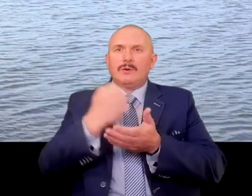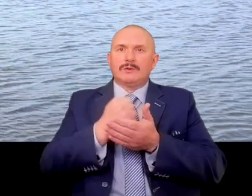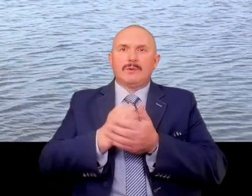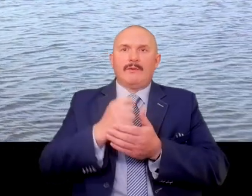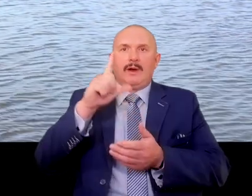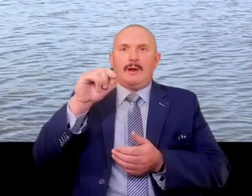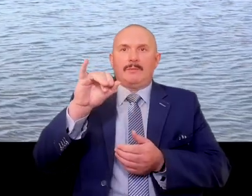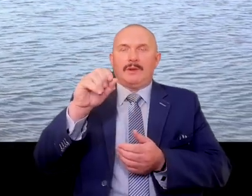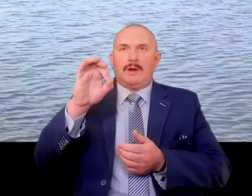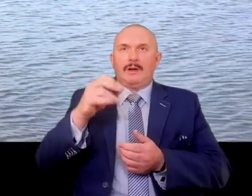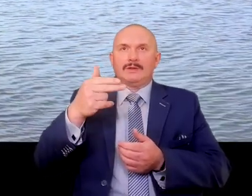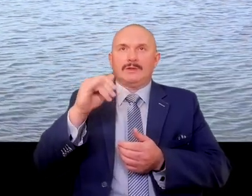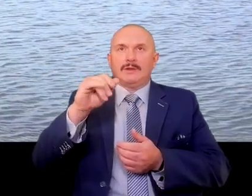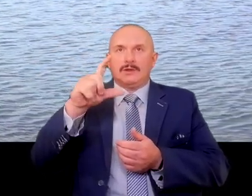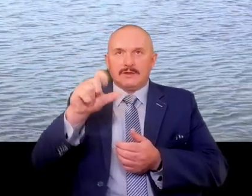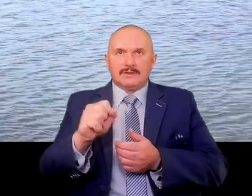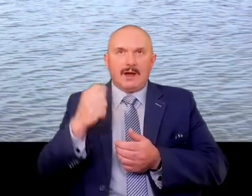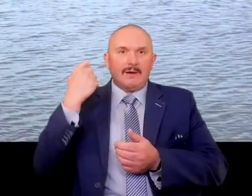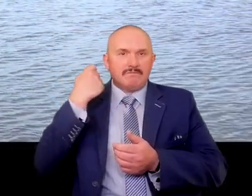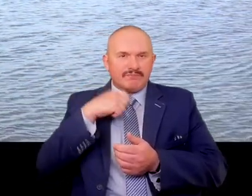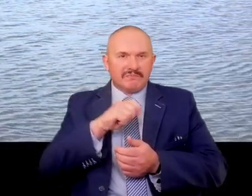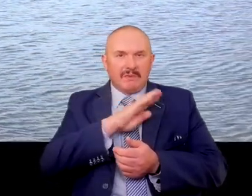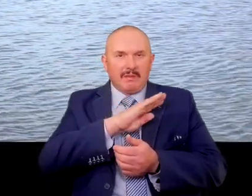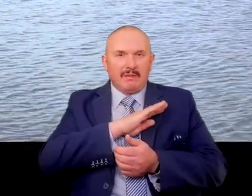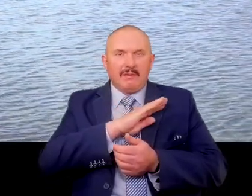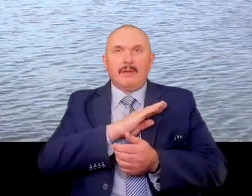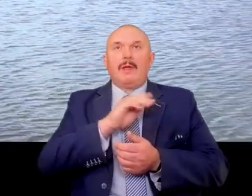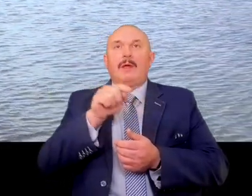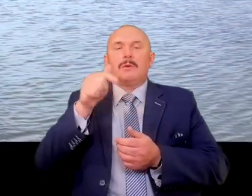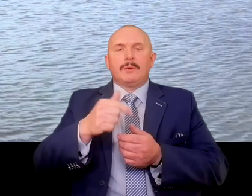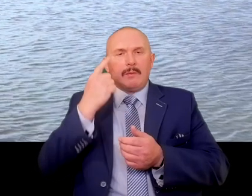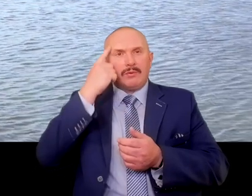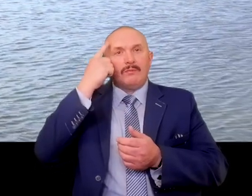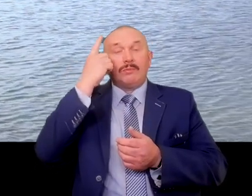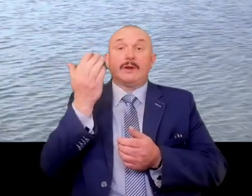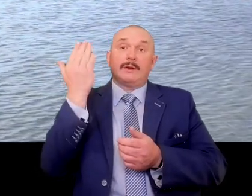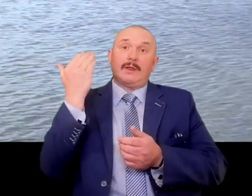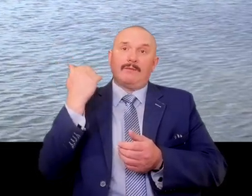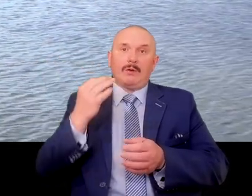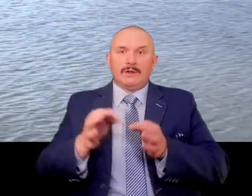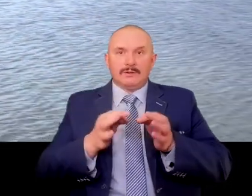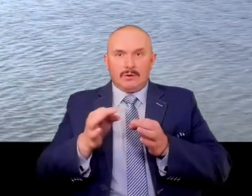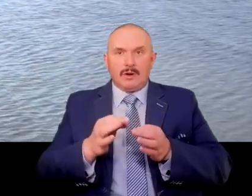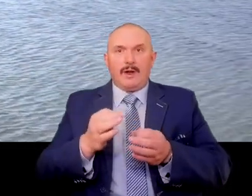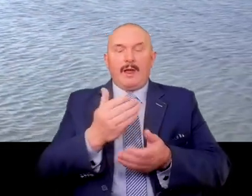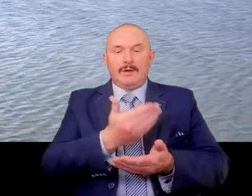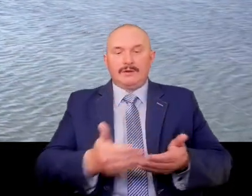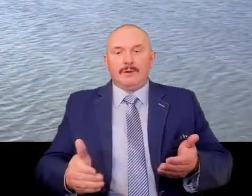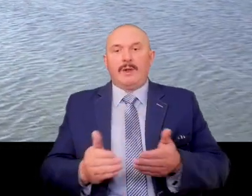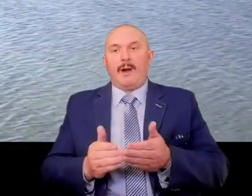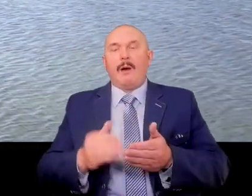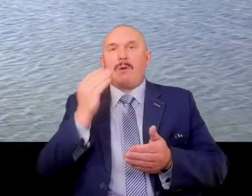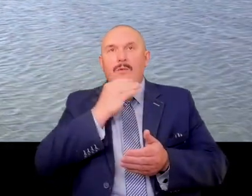we must go back to the fact that for centuries the Pomeranian land was a borderland region